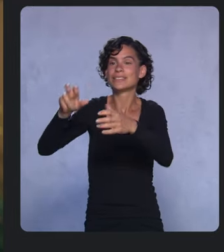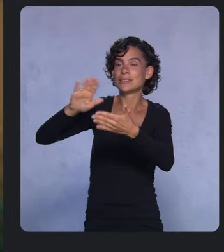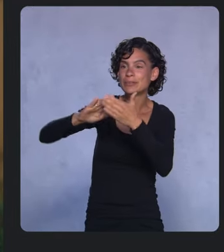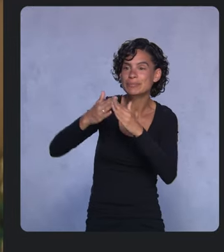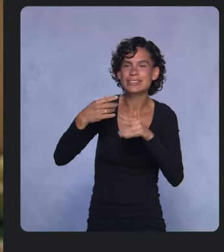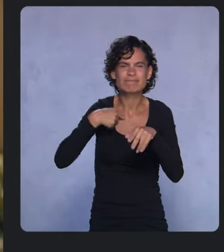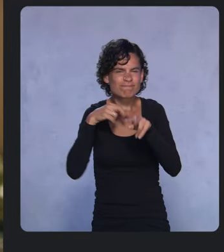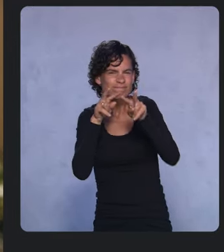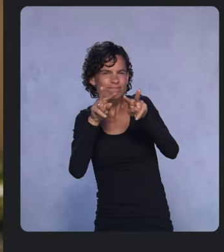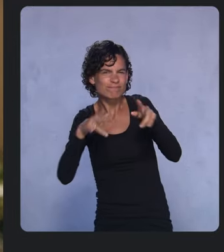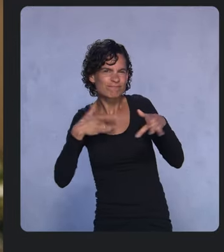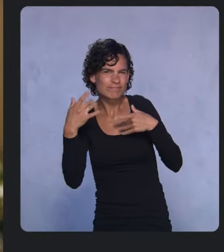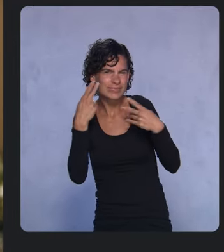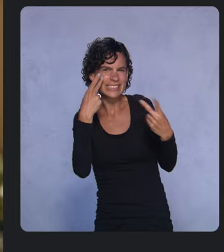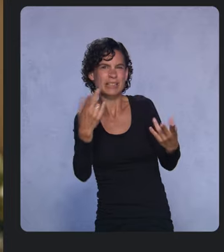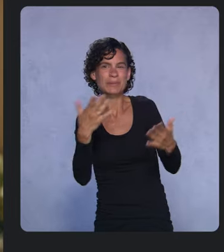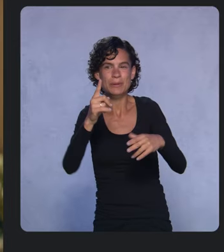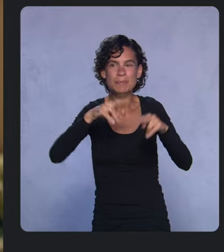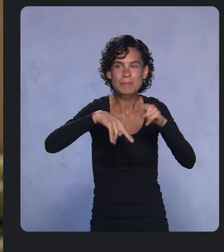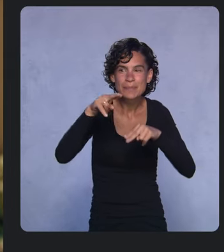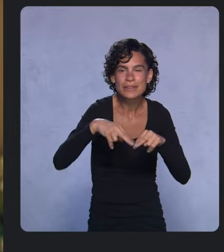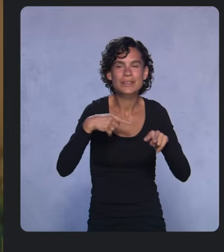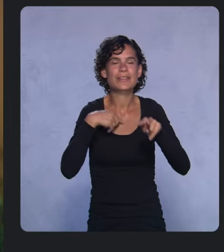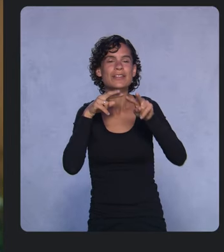And I look forward to seeing you all in person soon. Thank you.